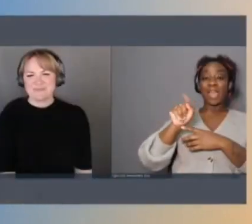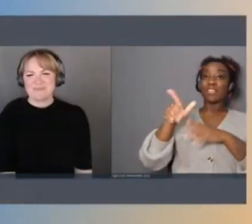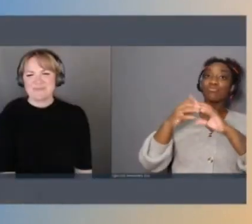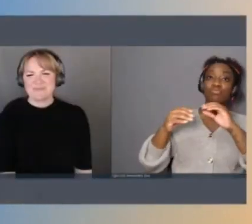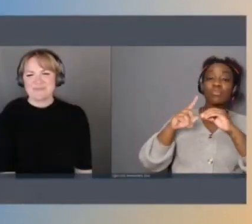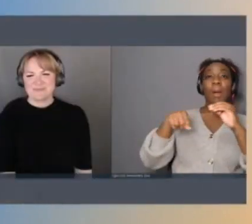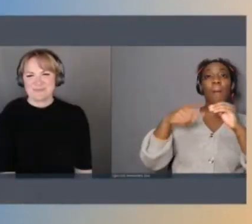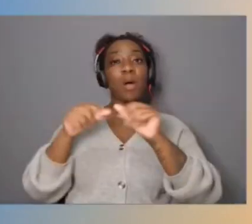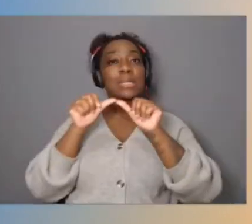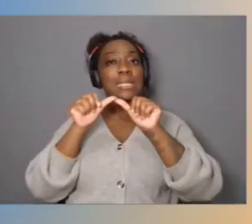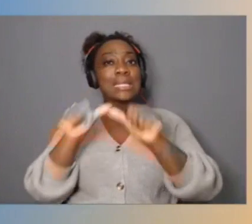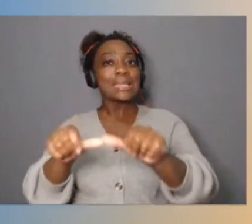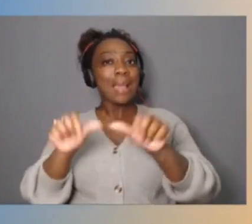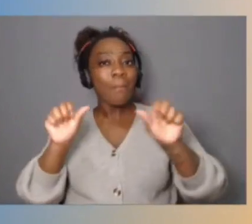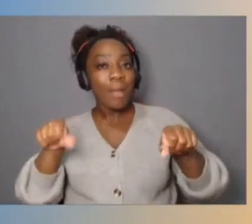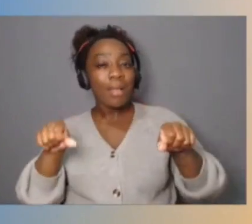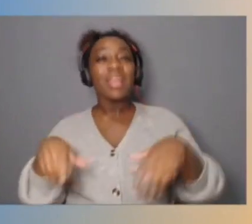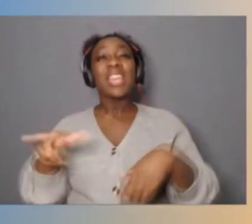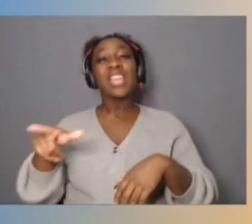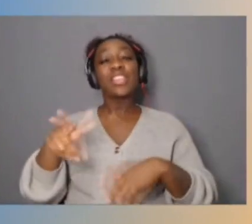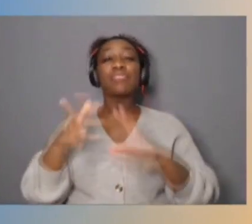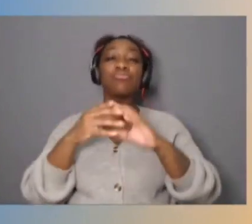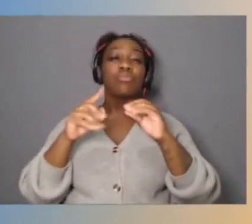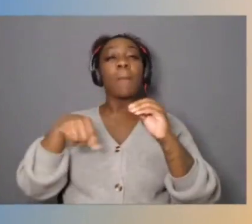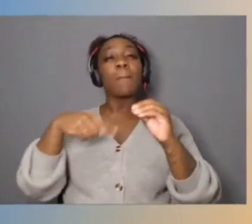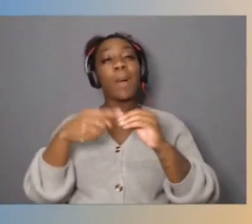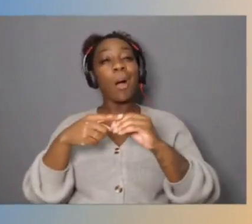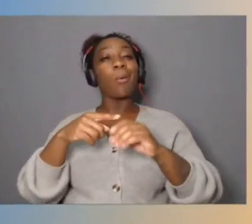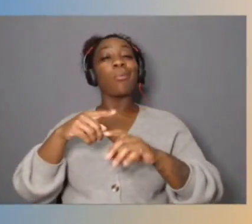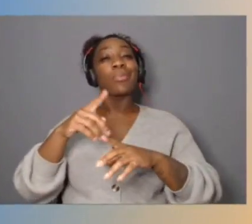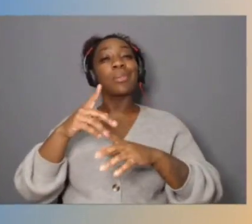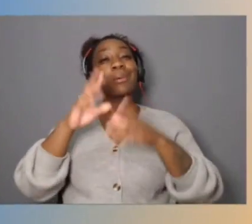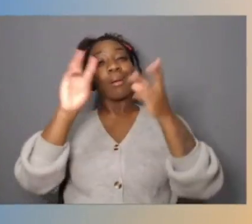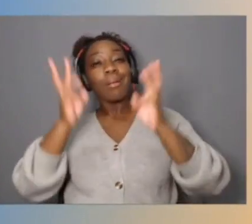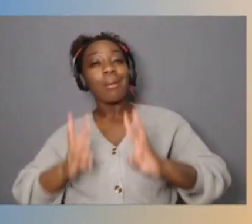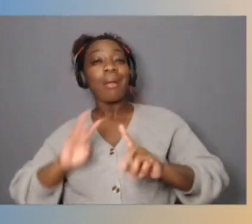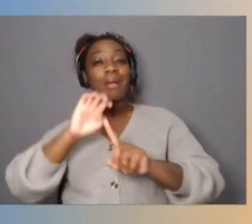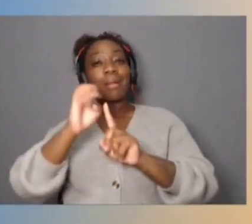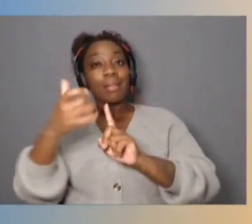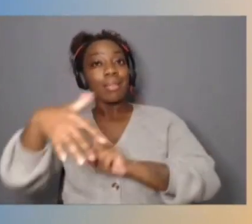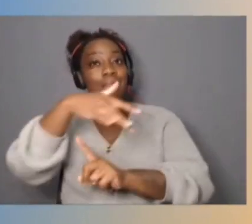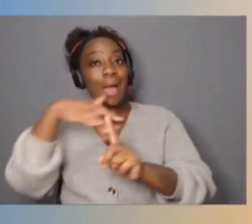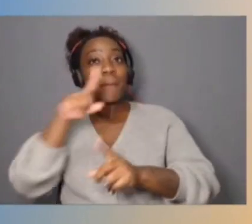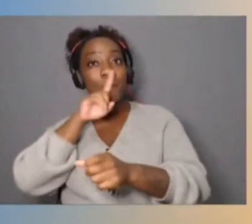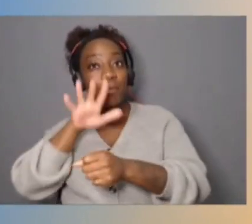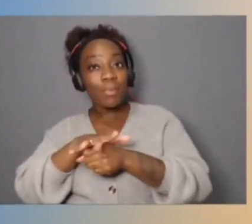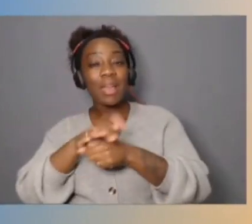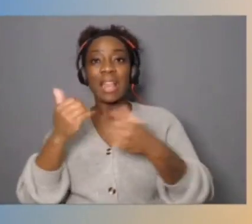hearing about 300 different sustainability projects and renewable energy projects we have underway.